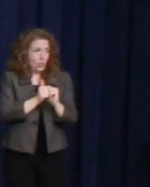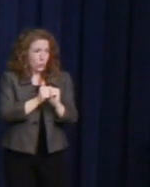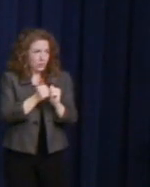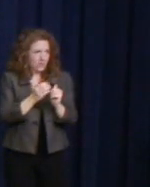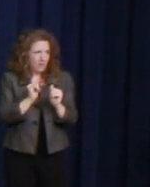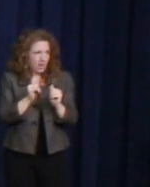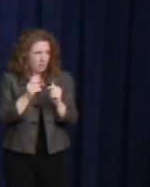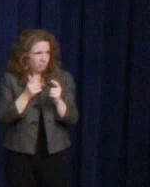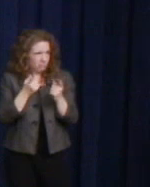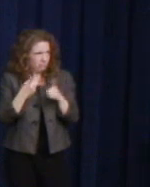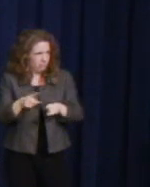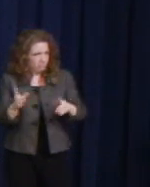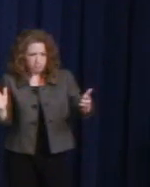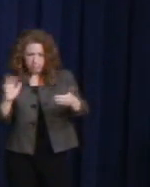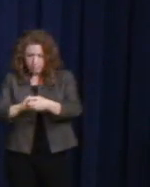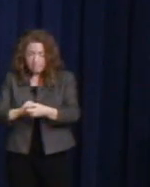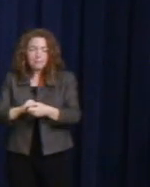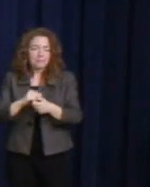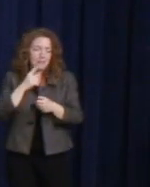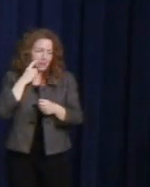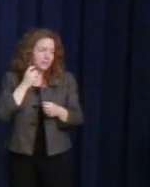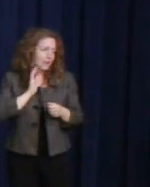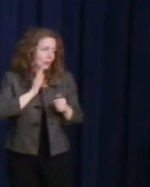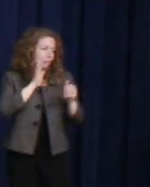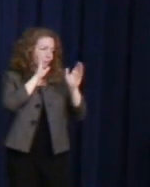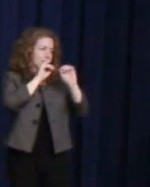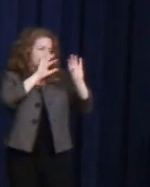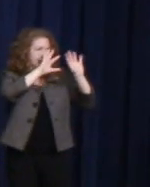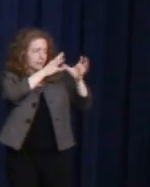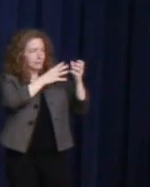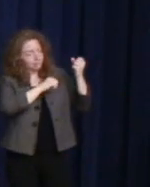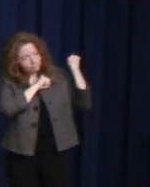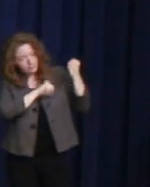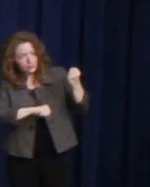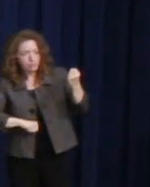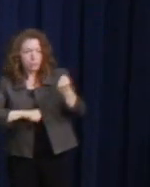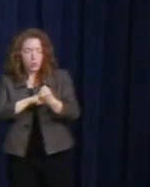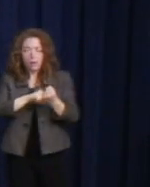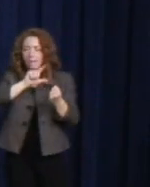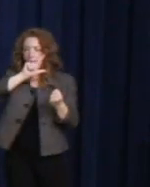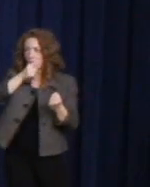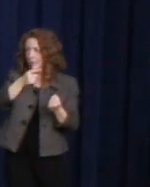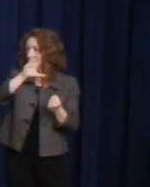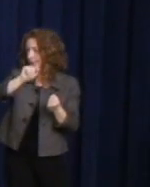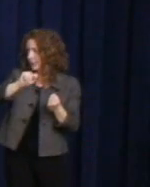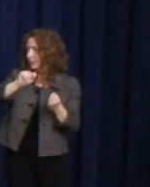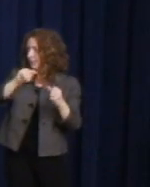strong support for LGBT equality around the globe. We commend the President, not only